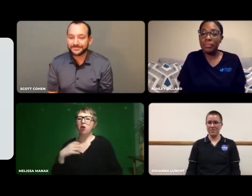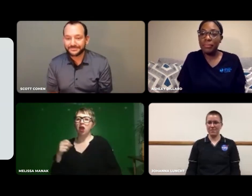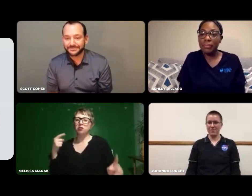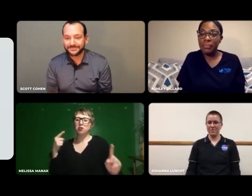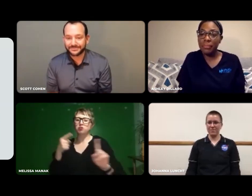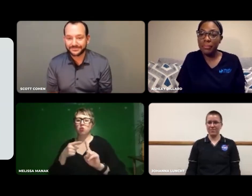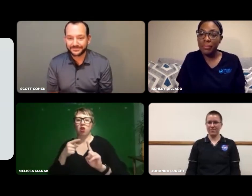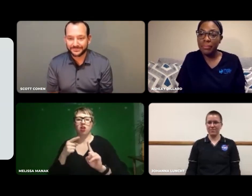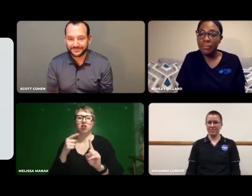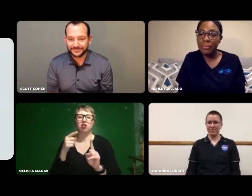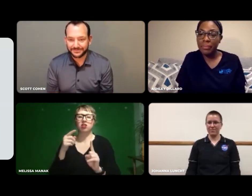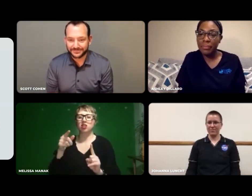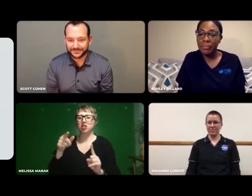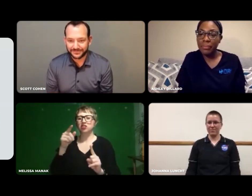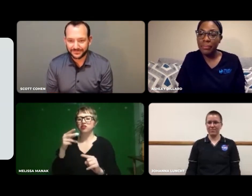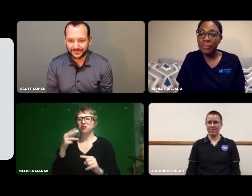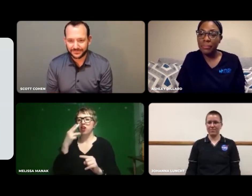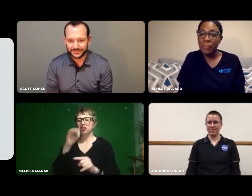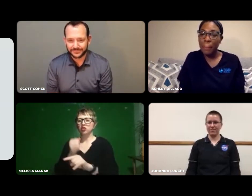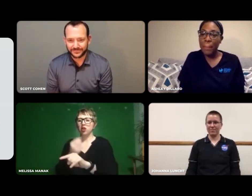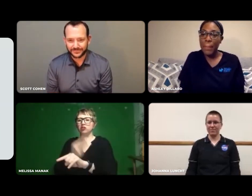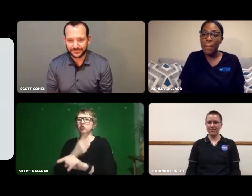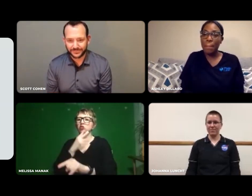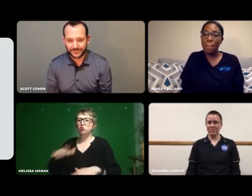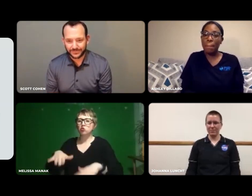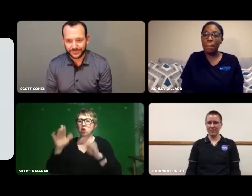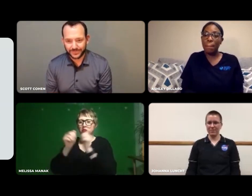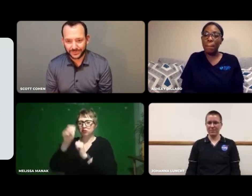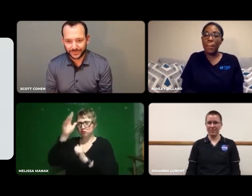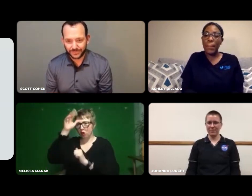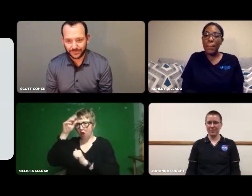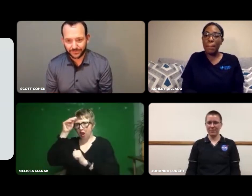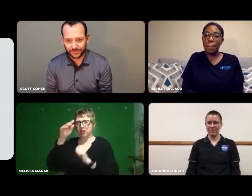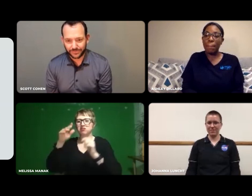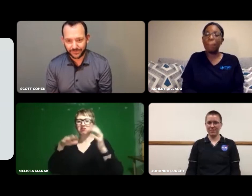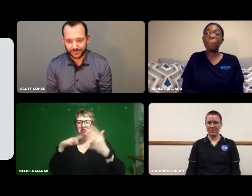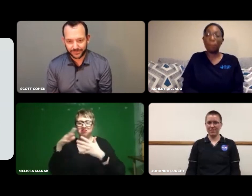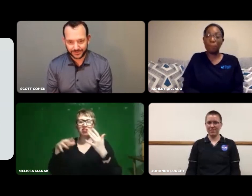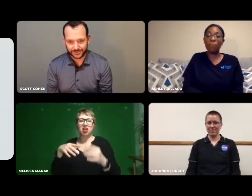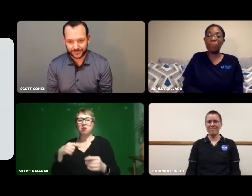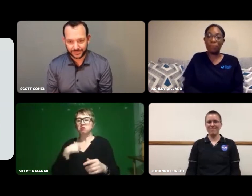I have a different point. Like Johanna said, she grew up with brothers.